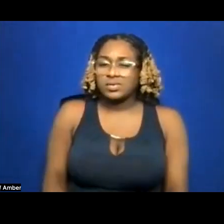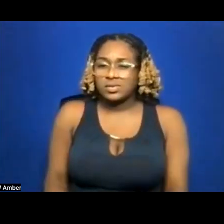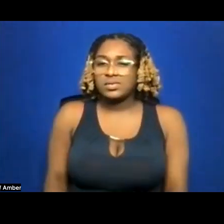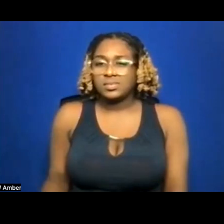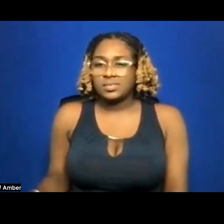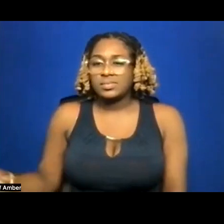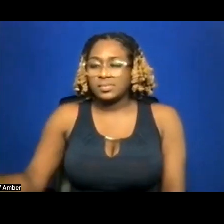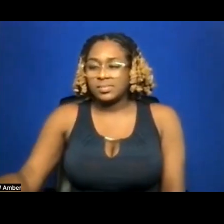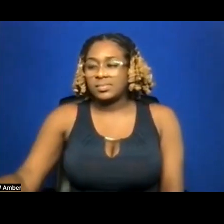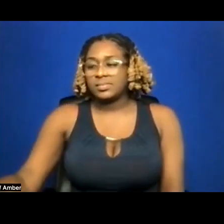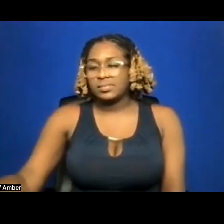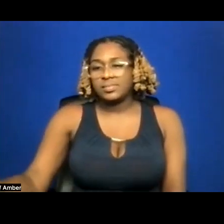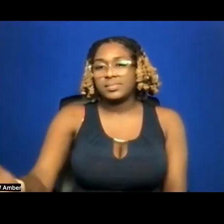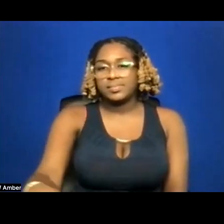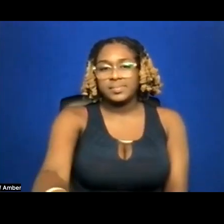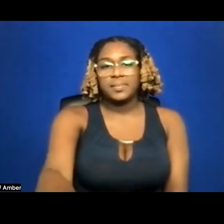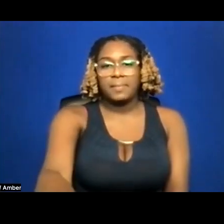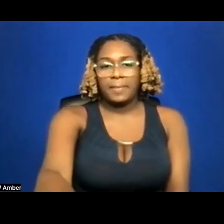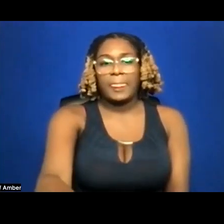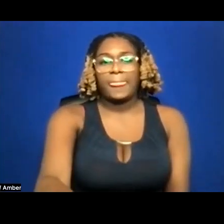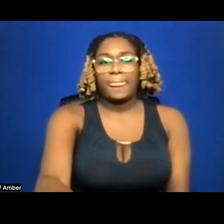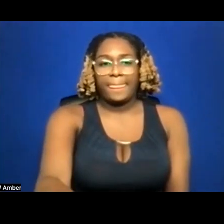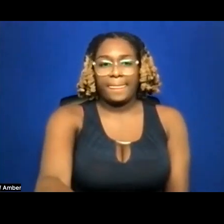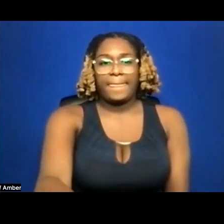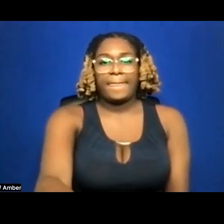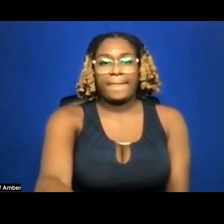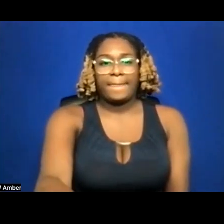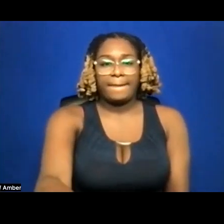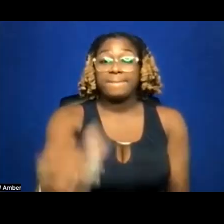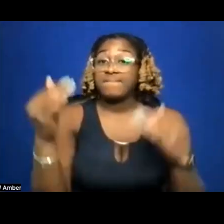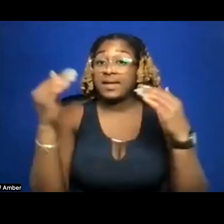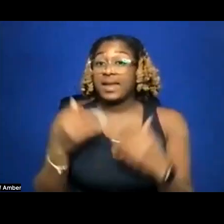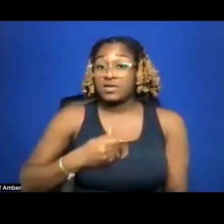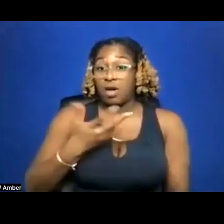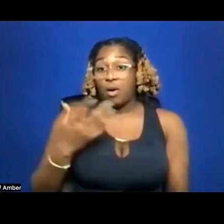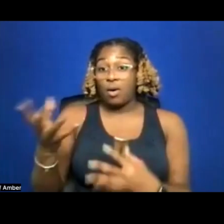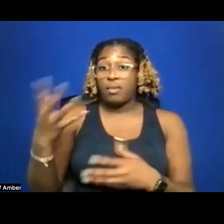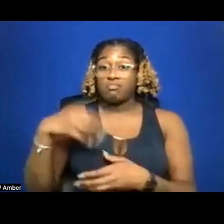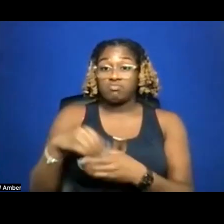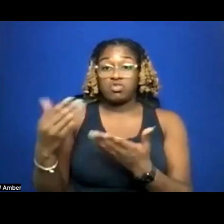So this next poem is part of a new series of projects that I'm doing,